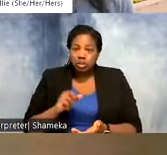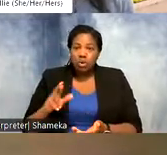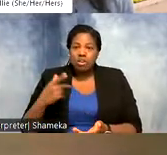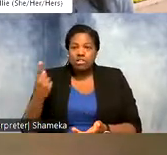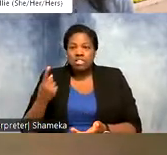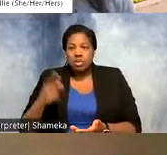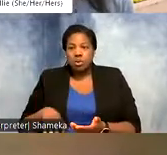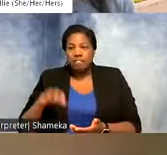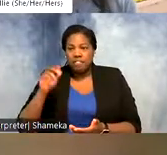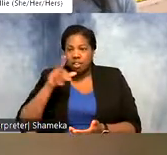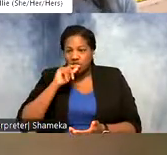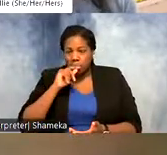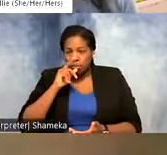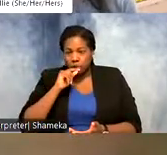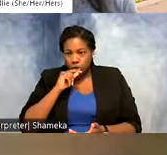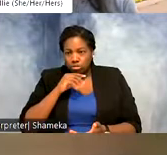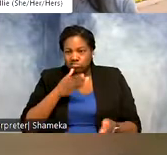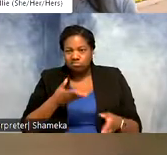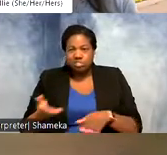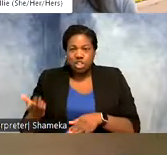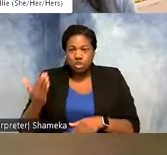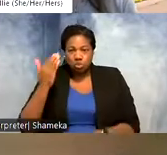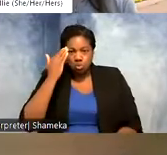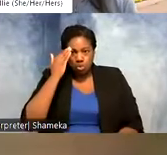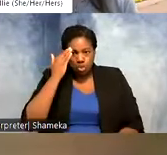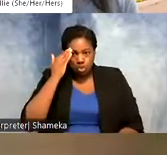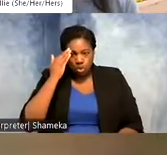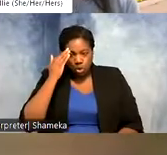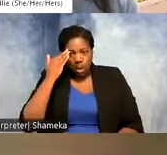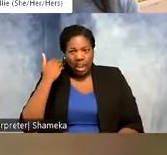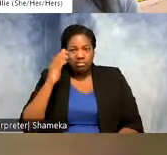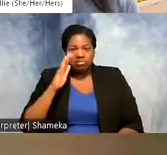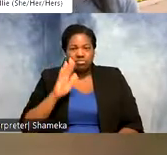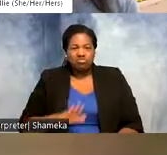the little bird with the band on its leg. Then you would know, have a rough idea of where it went. But